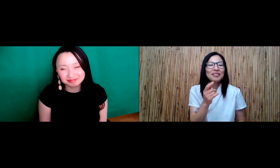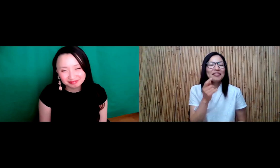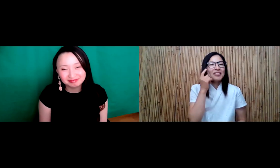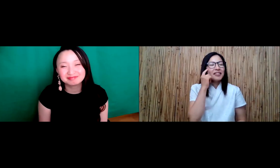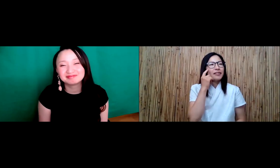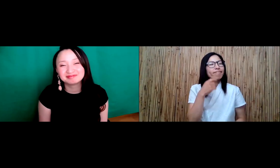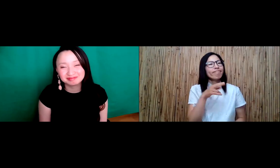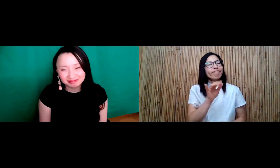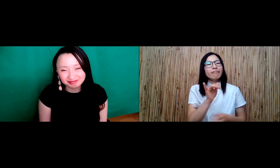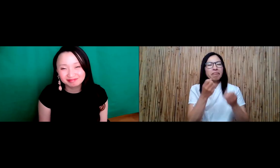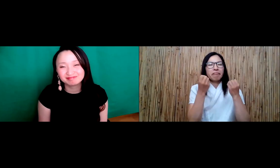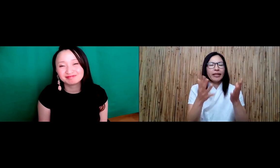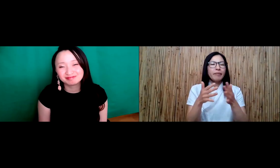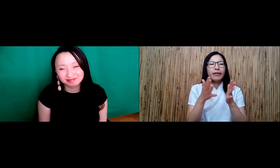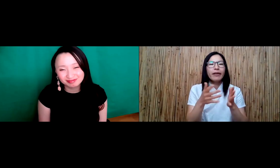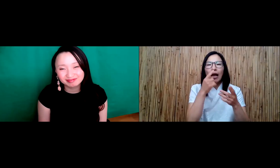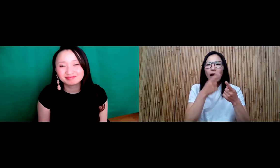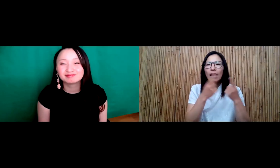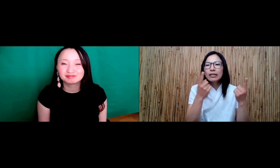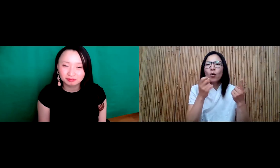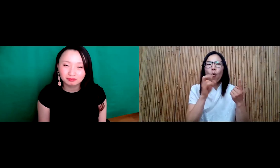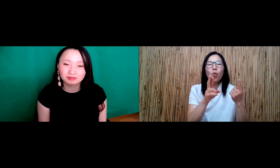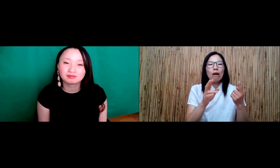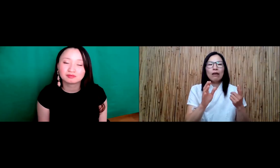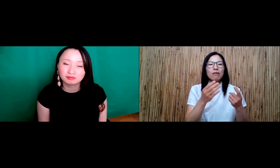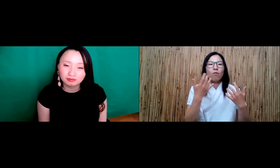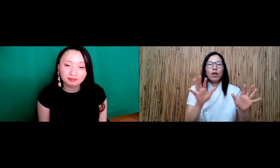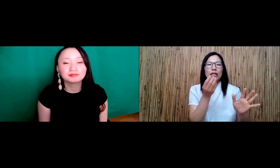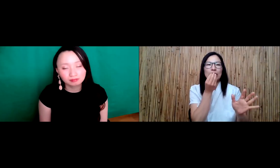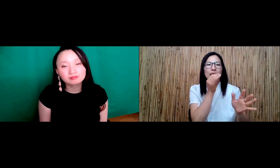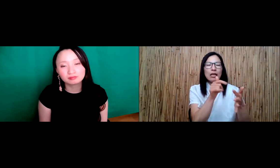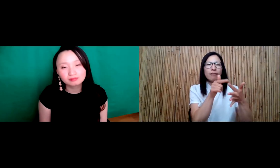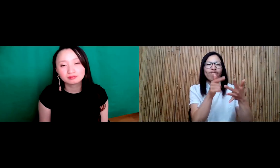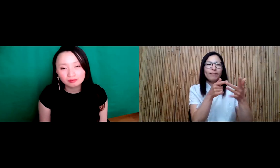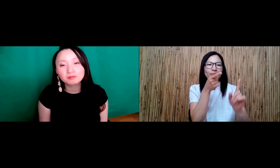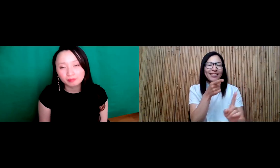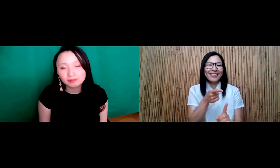that's a big cultural thing. I know that Americans are allergic or they